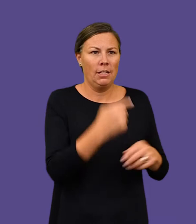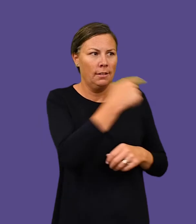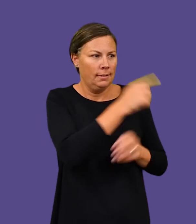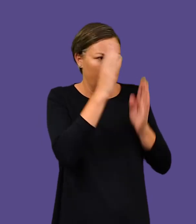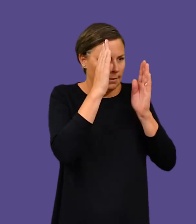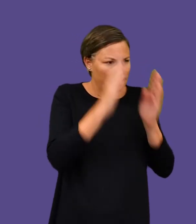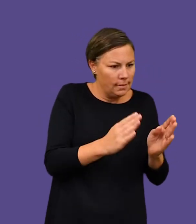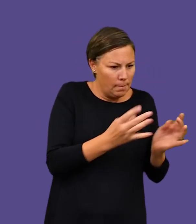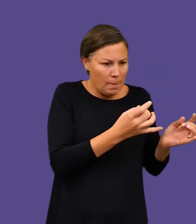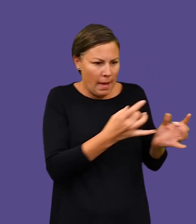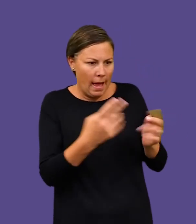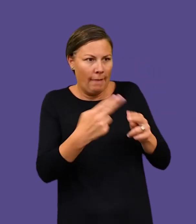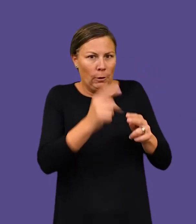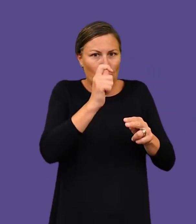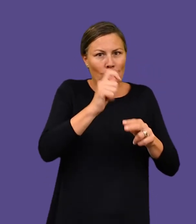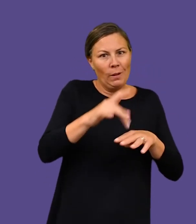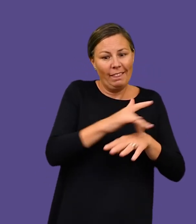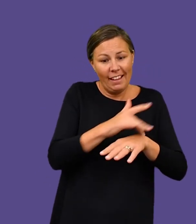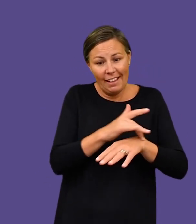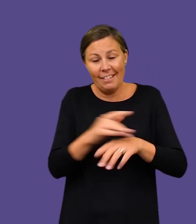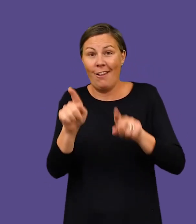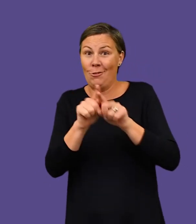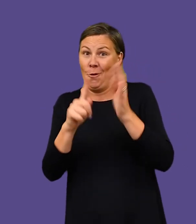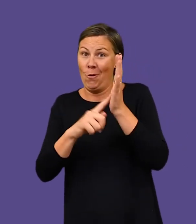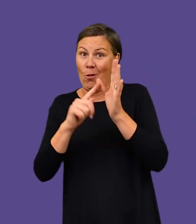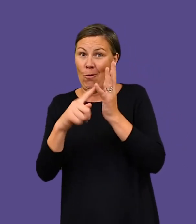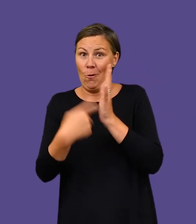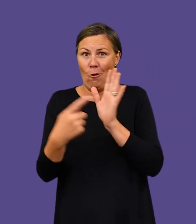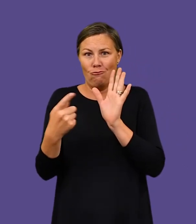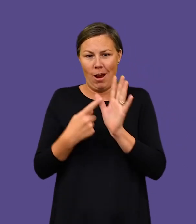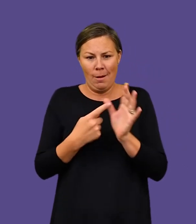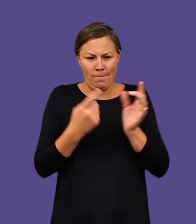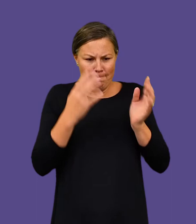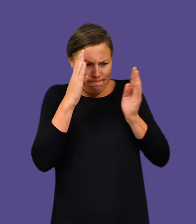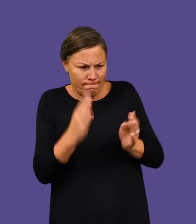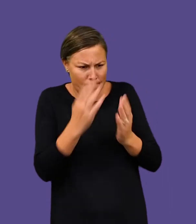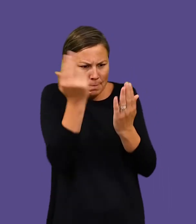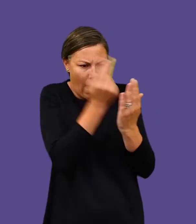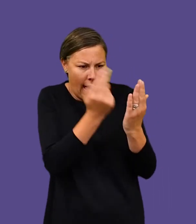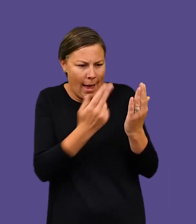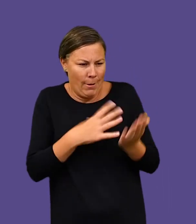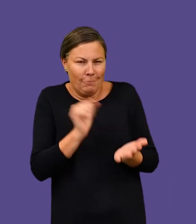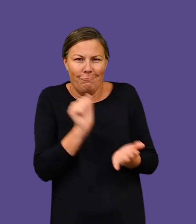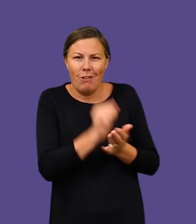I was thinking about the painting and she was building up to a powerful performance.’